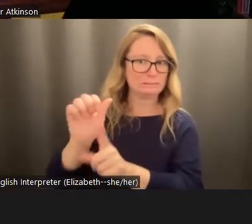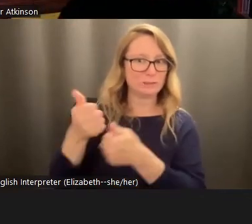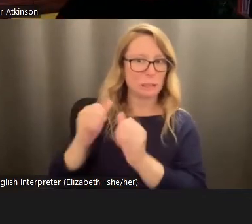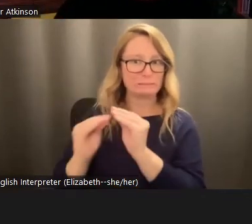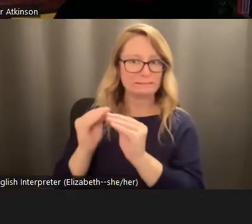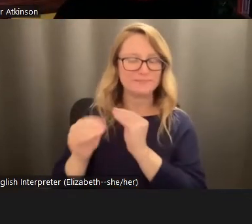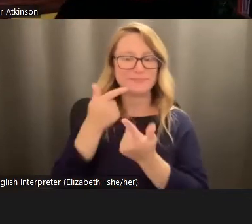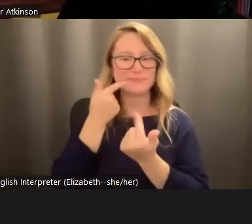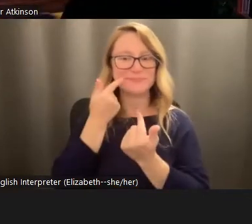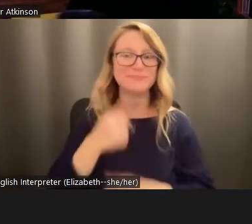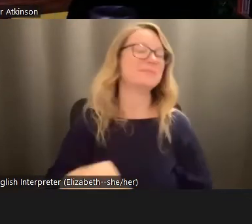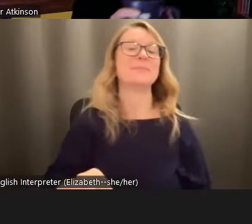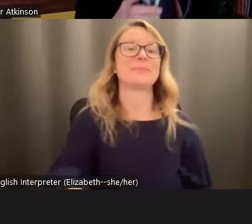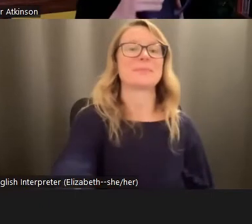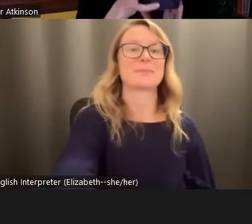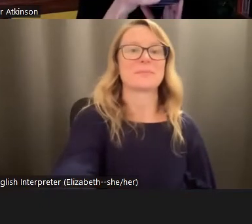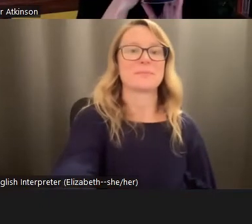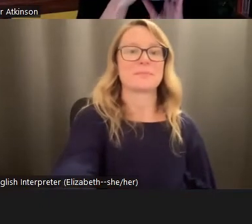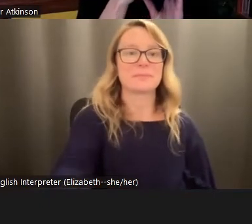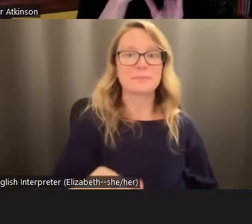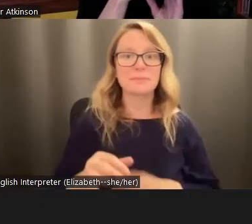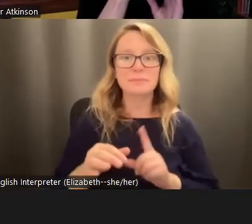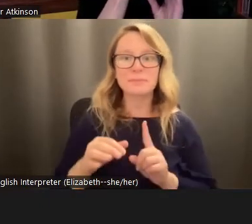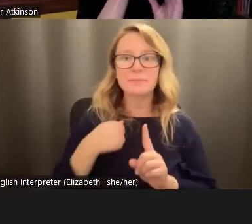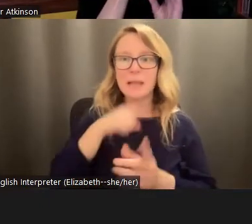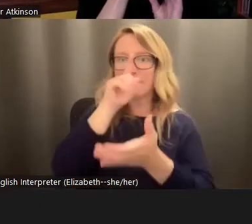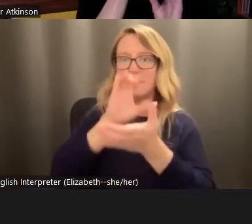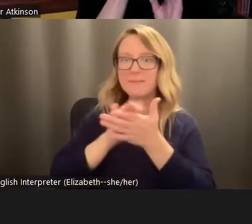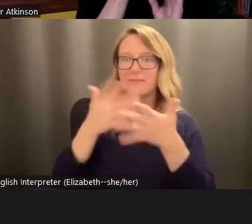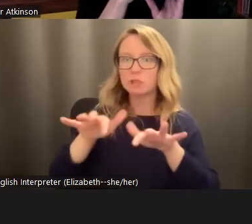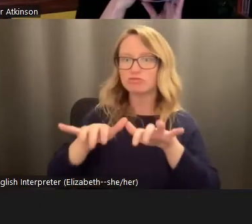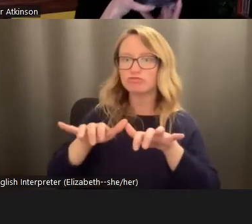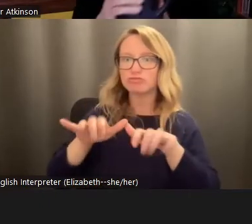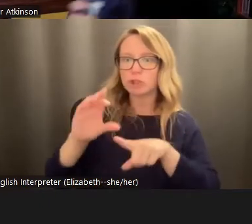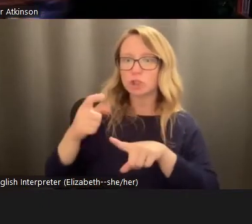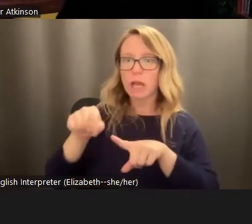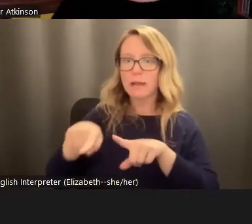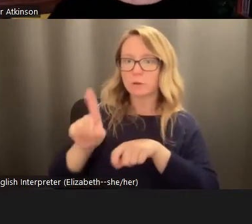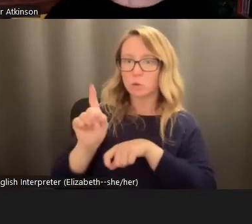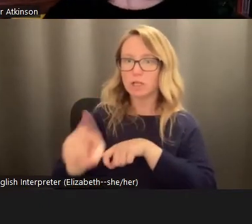This question is in the chat, however. Oh, you're right.